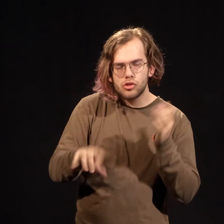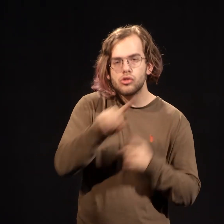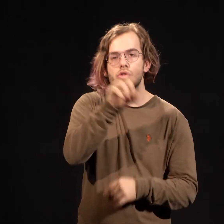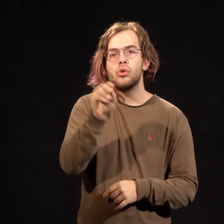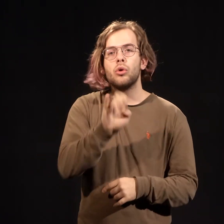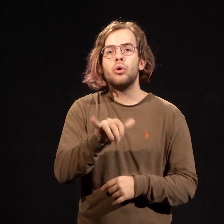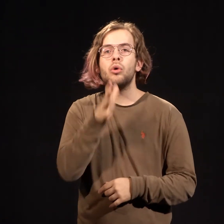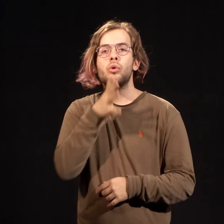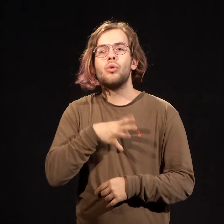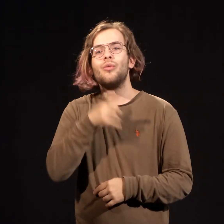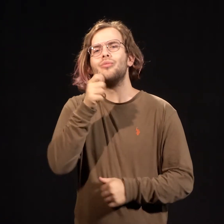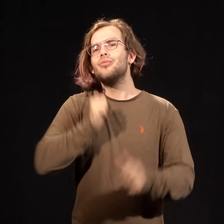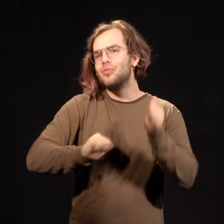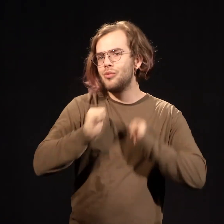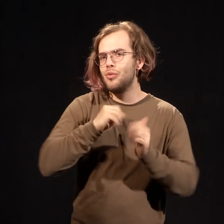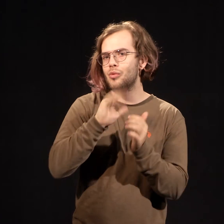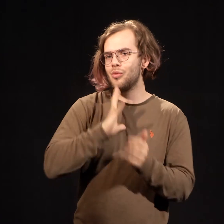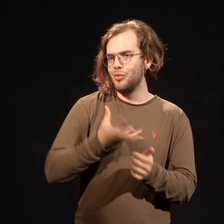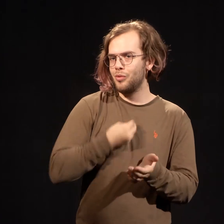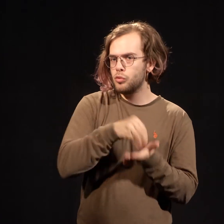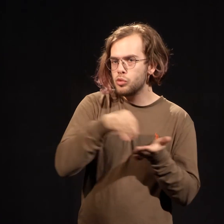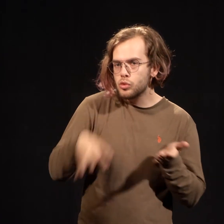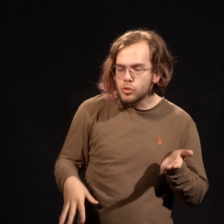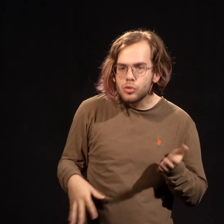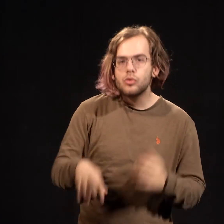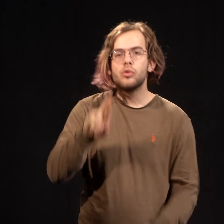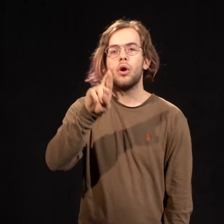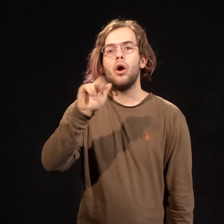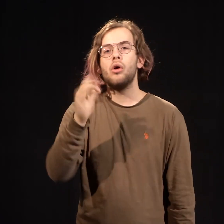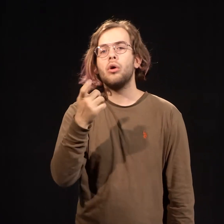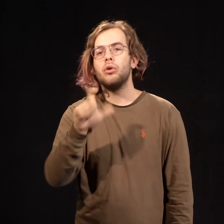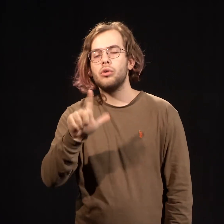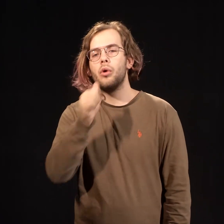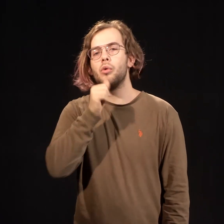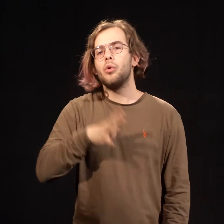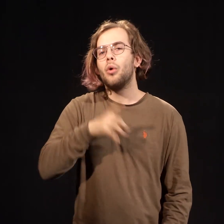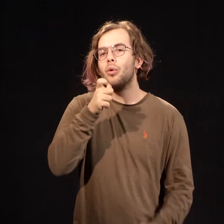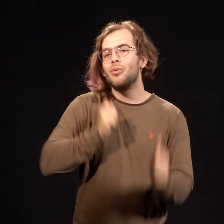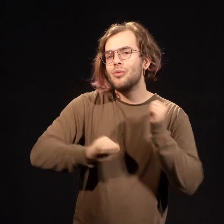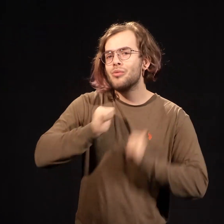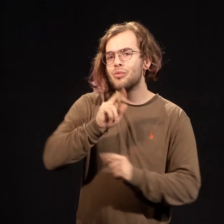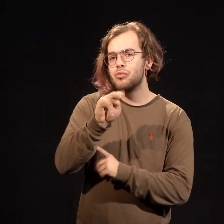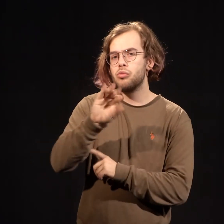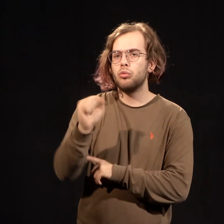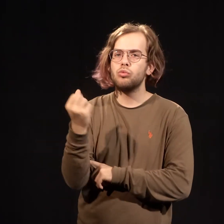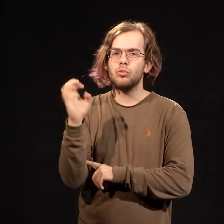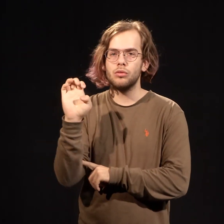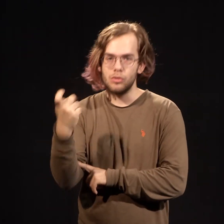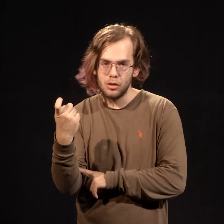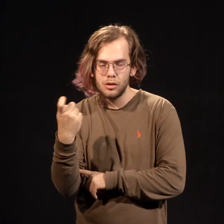Zoey, a woman who plays a transgender student. Rachel, a woman who plays Nico's ex-girlfriend.